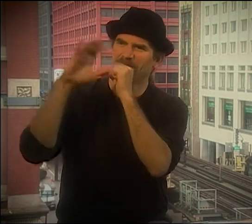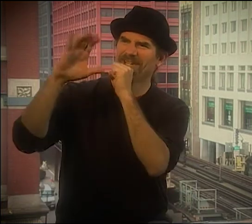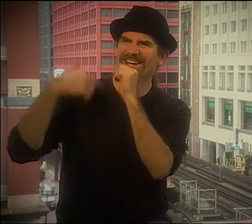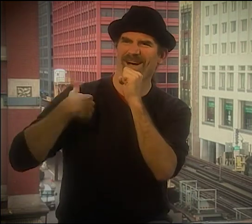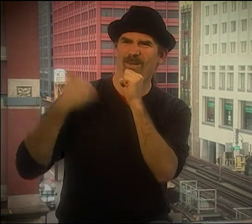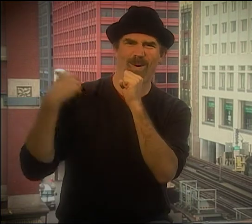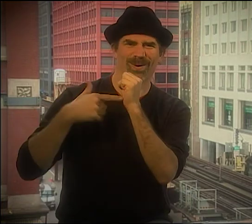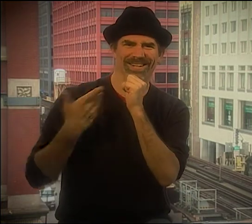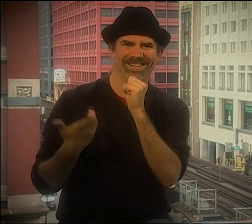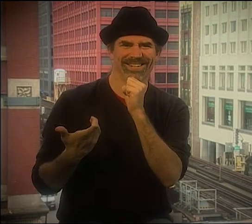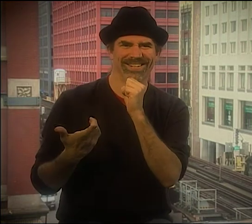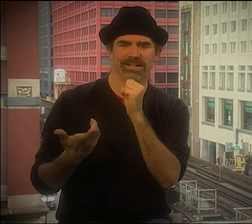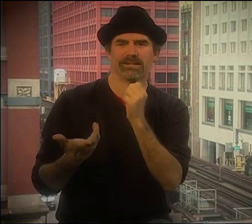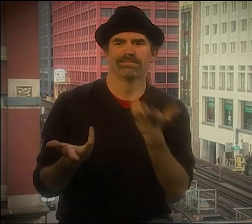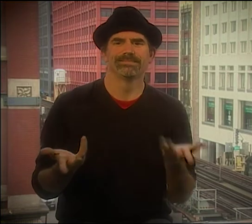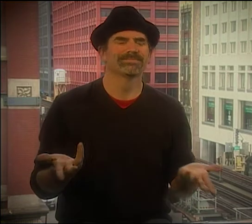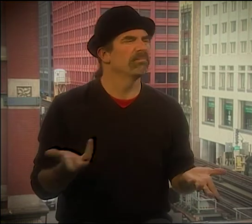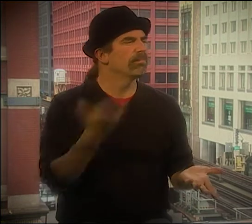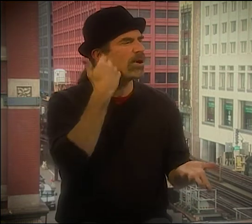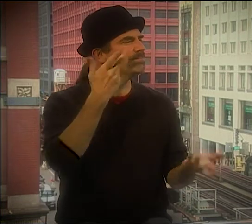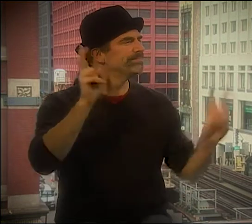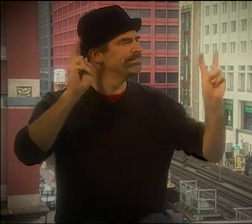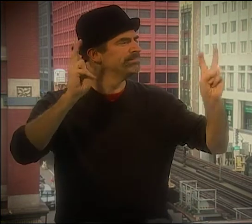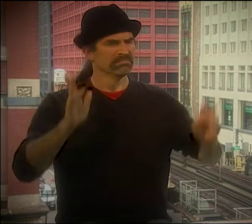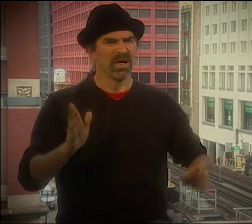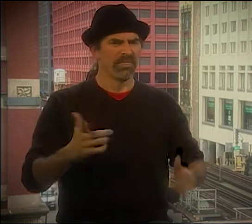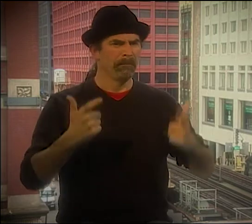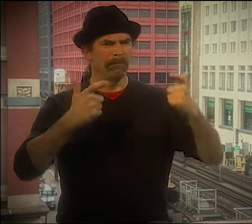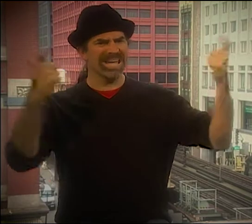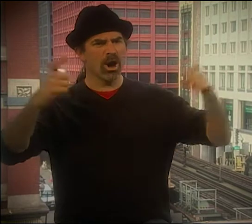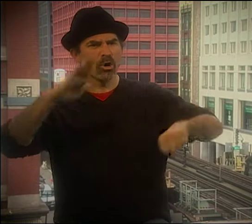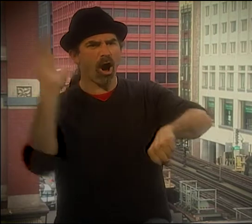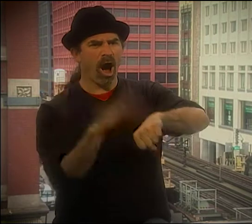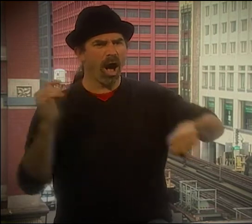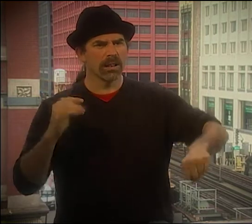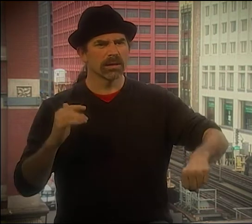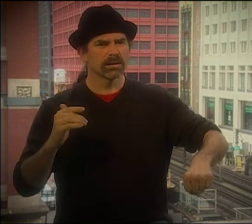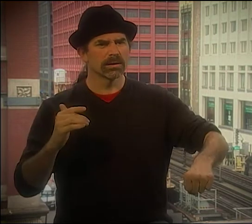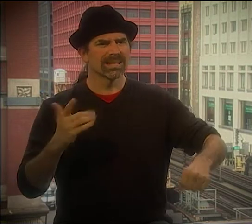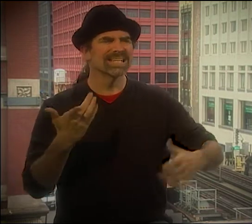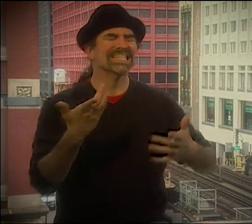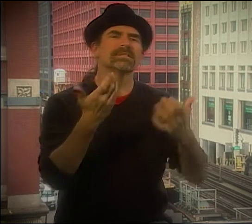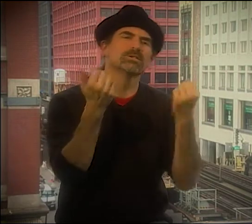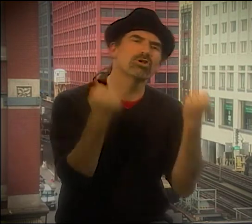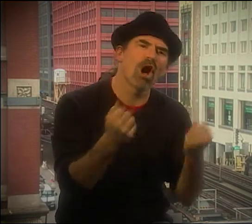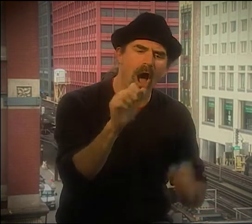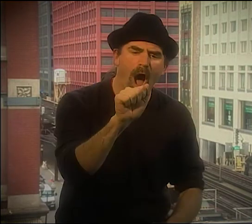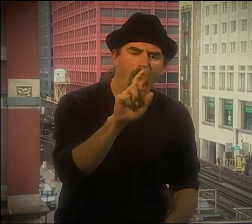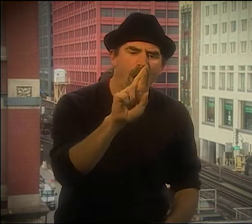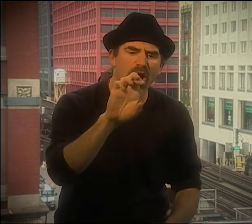I MEAN, IT JUST ALL CAME TOGETHER. YEAH, SAME HERE. I DON'T KNOW WHY I USED A HORN.